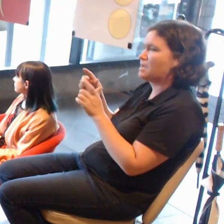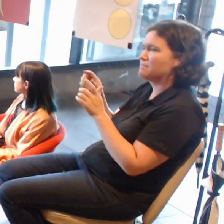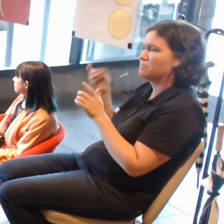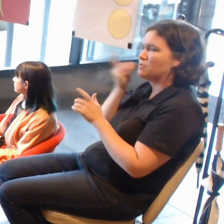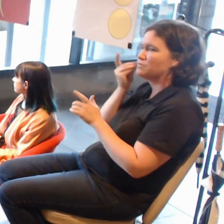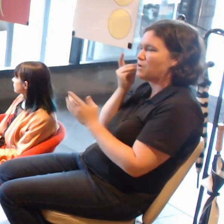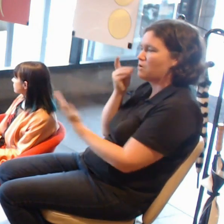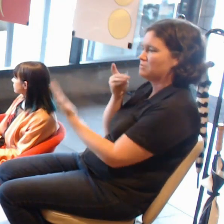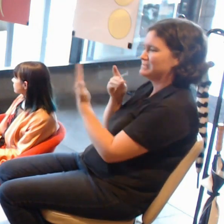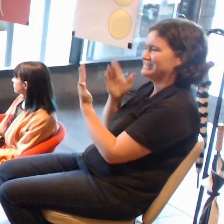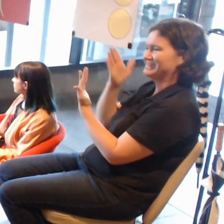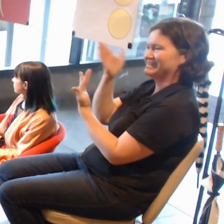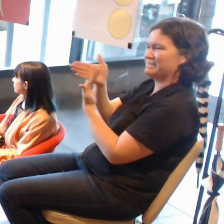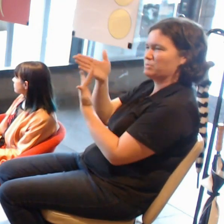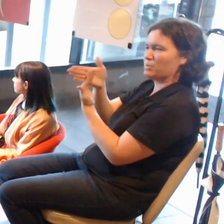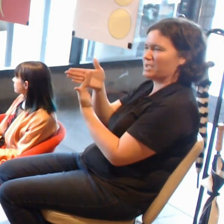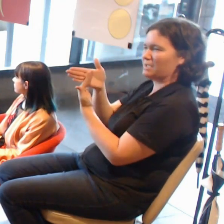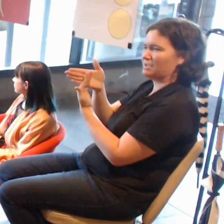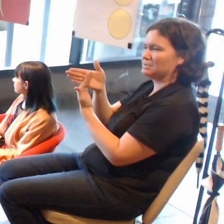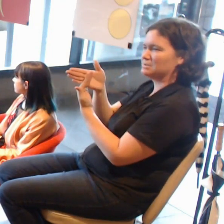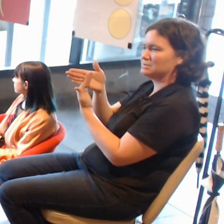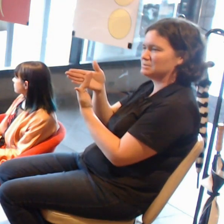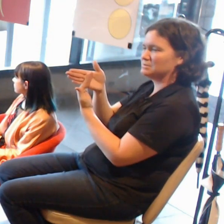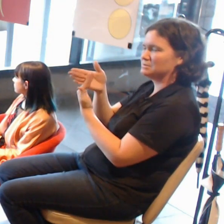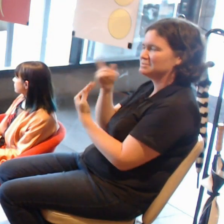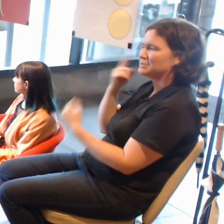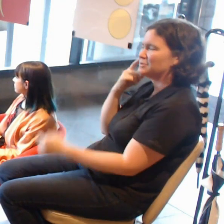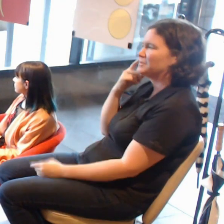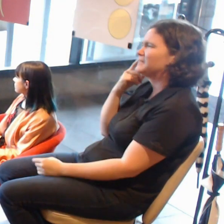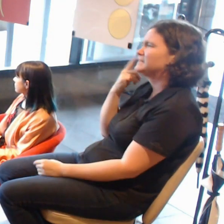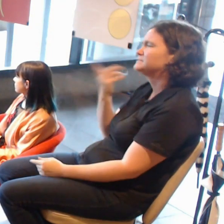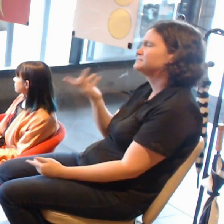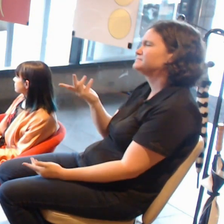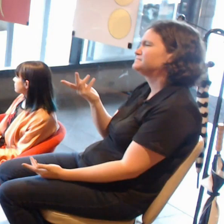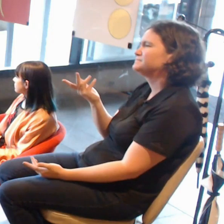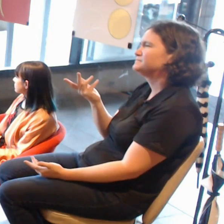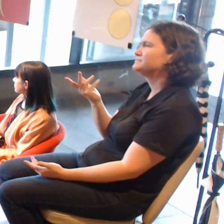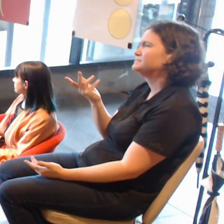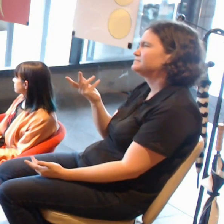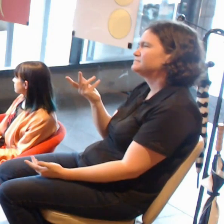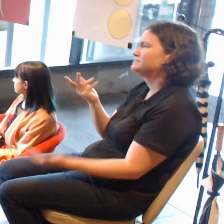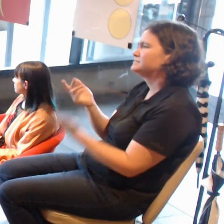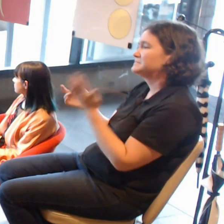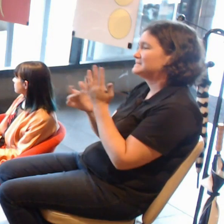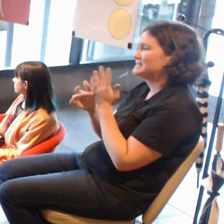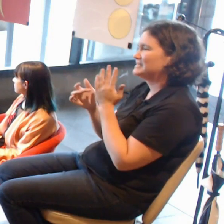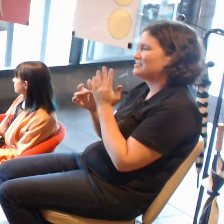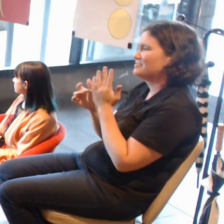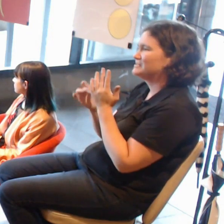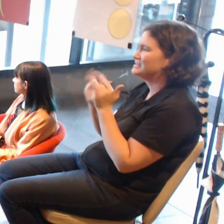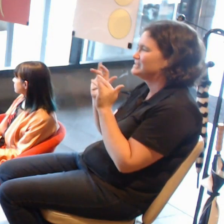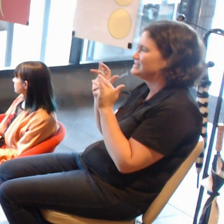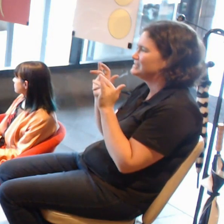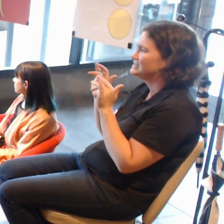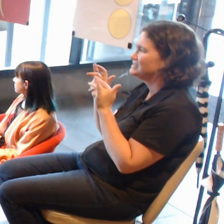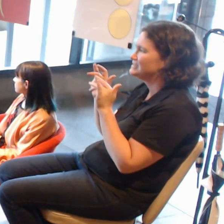Do you think the technology isn't quite up to what we are trying get to yet, that it's becoming a roadblock?